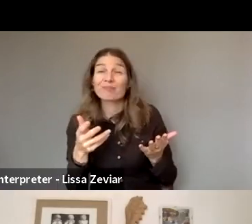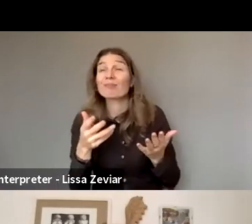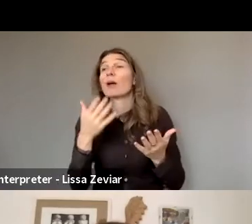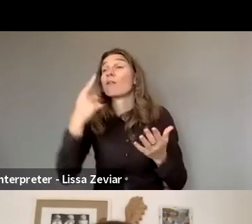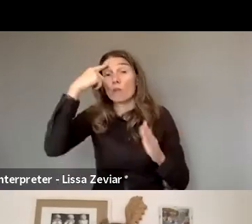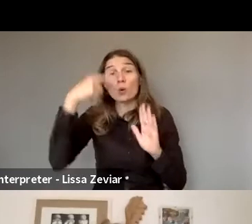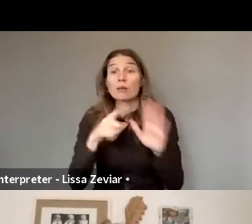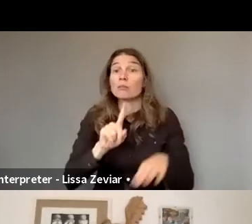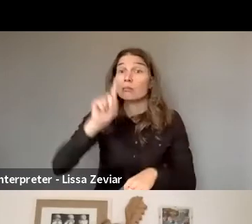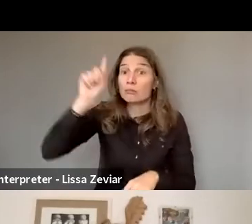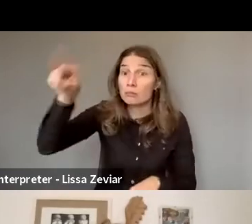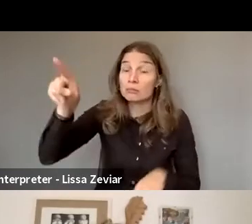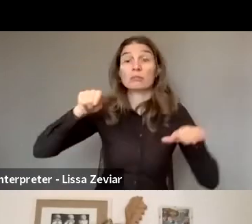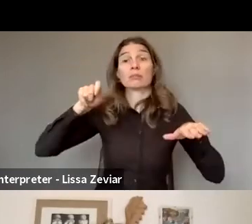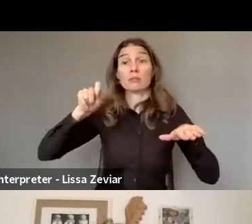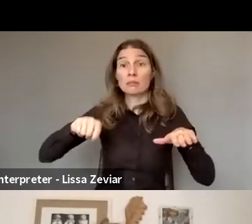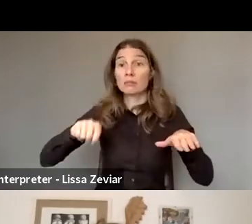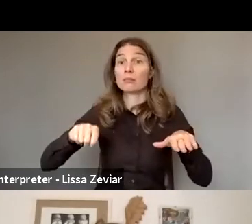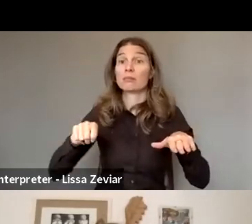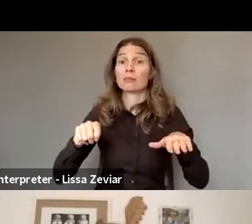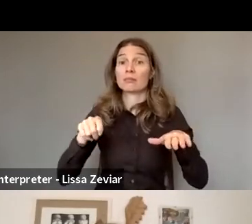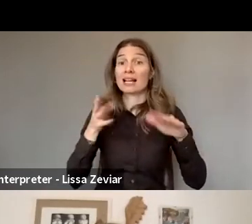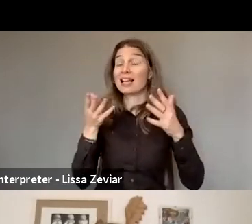or if they need specific or accessible information